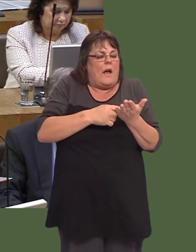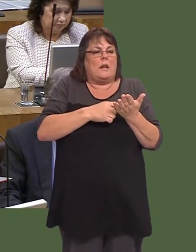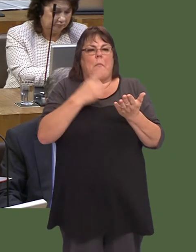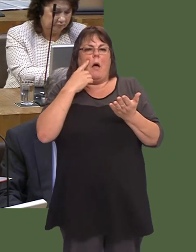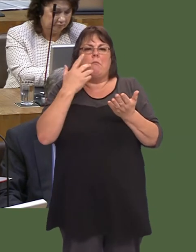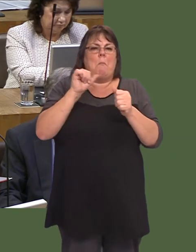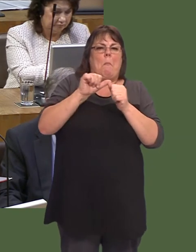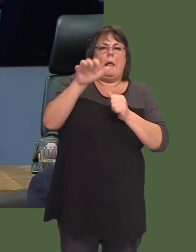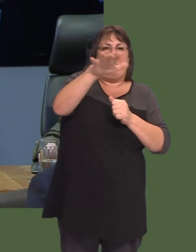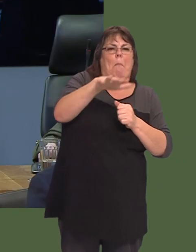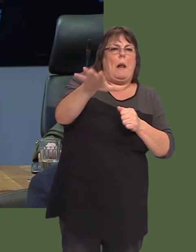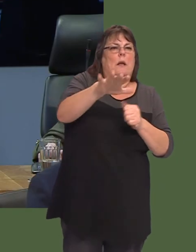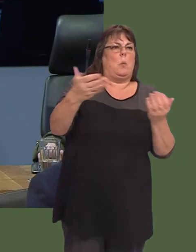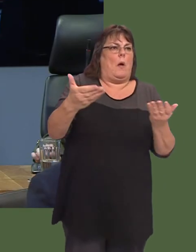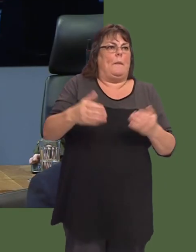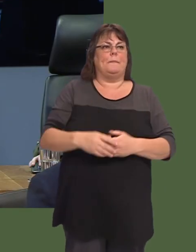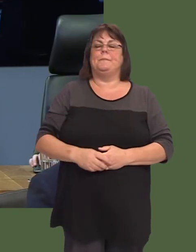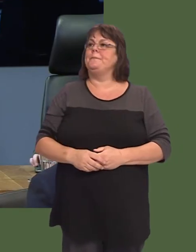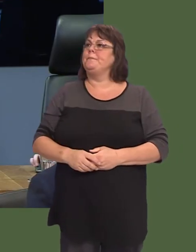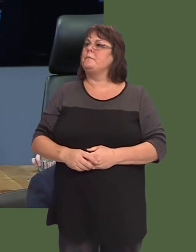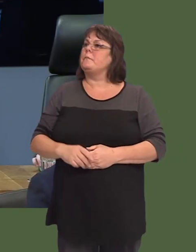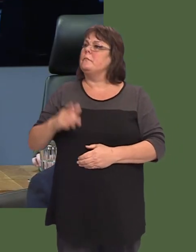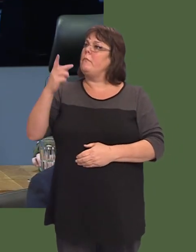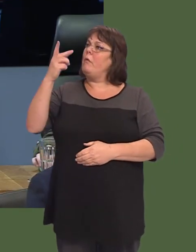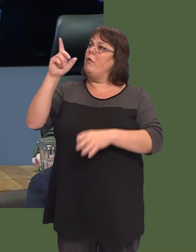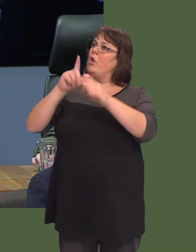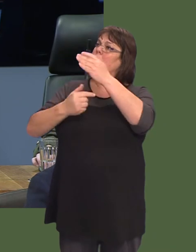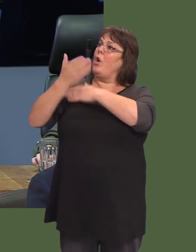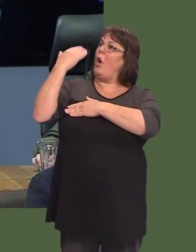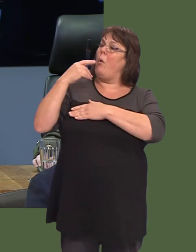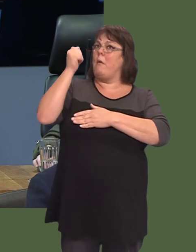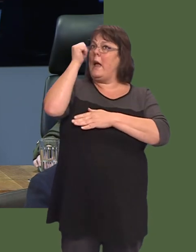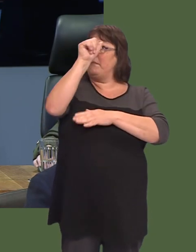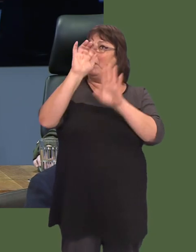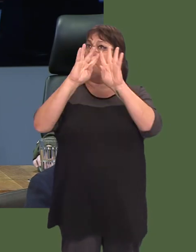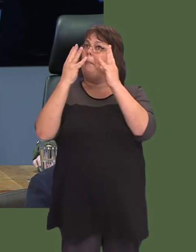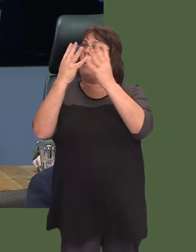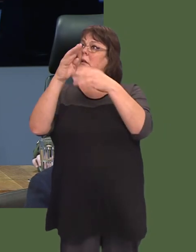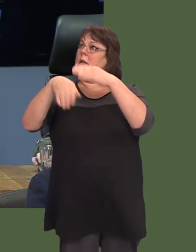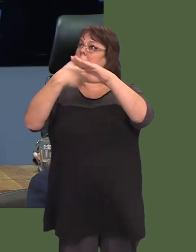‚ ble dylaiír safle fod. Suzy Davies: Well, itís three years since the expert panel was set up to consider the